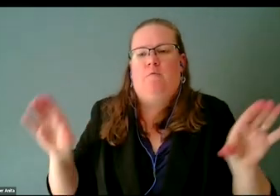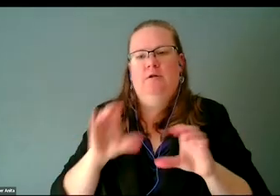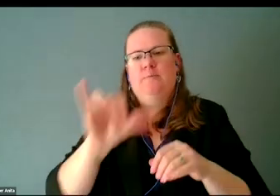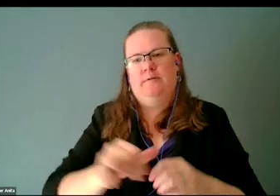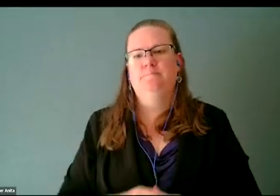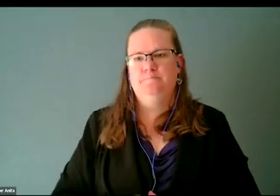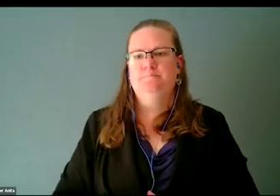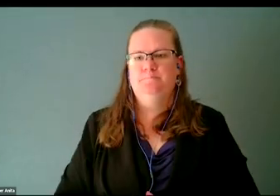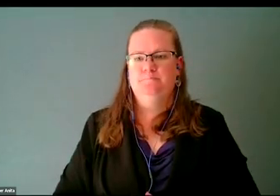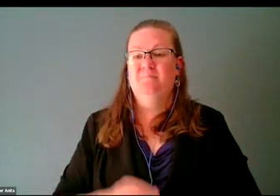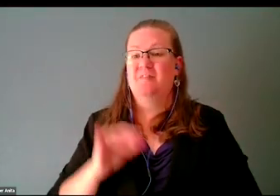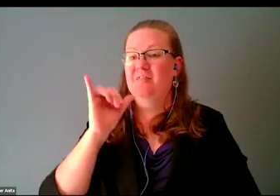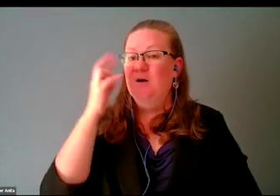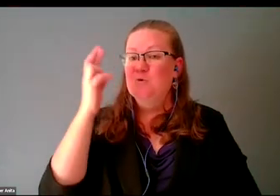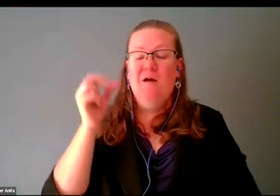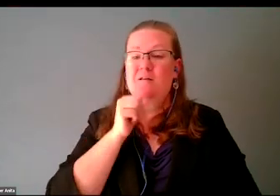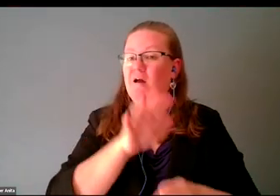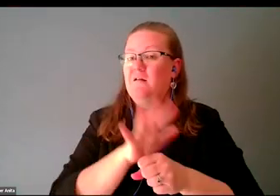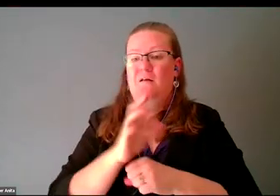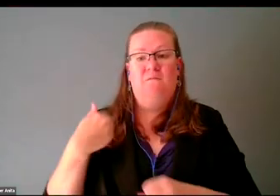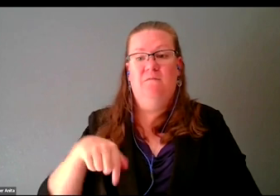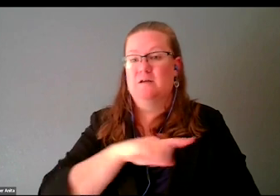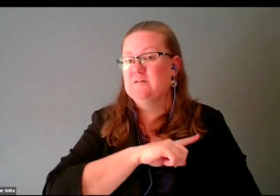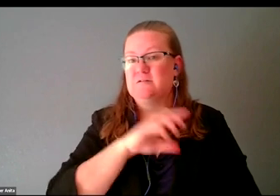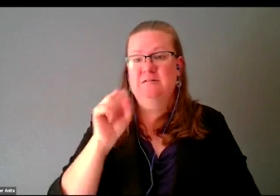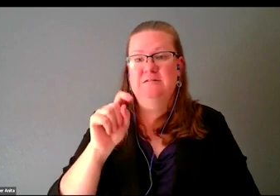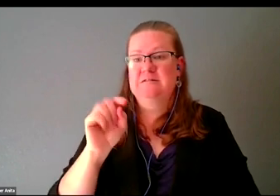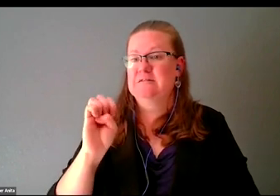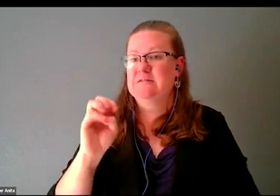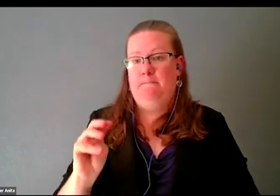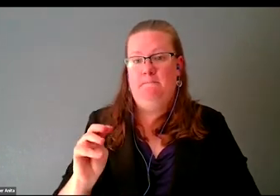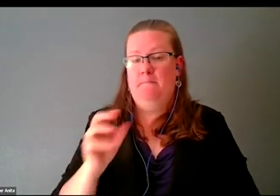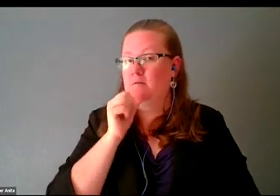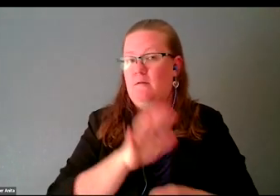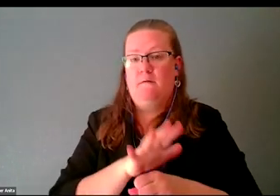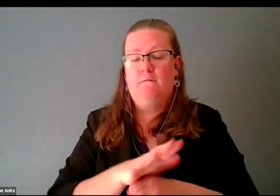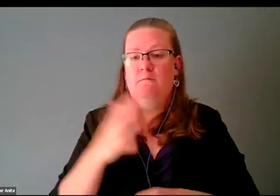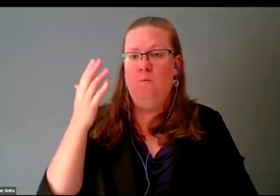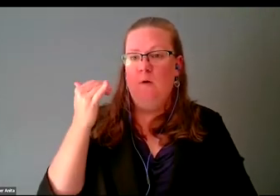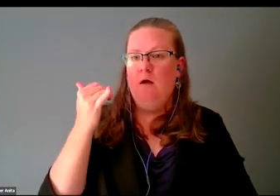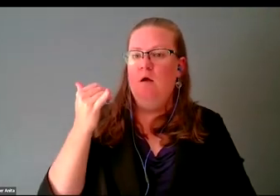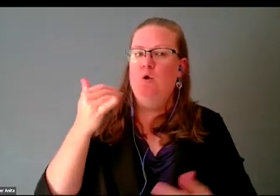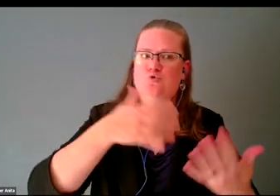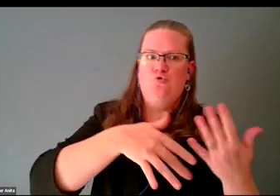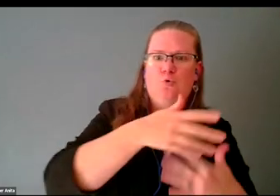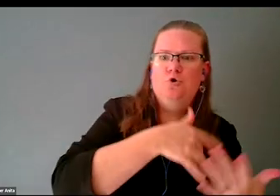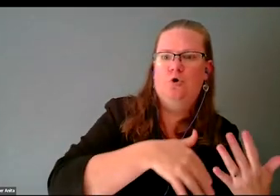of us in STEM because of the social financial and educational barriers.